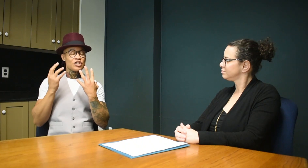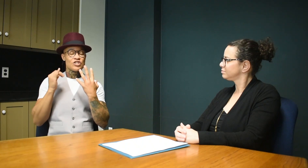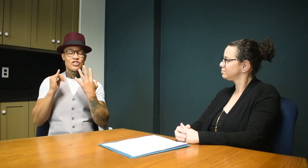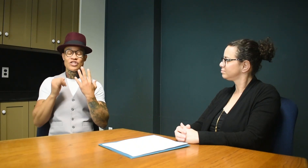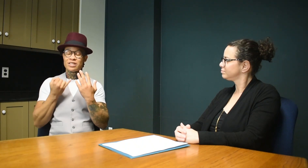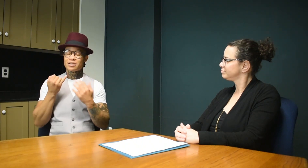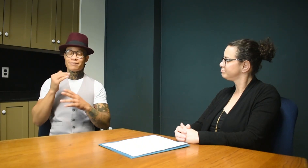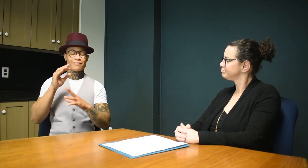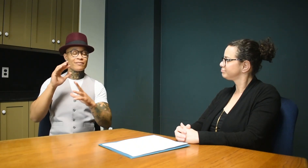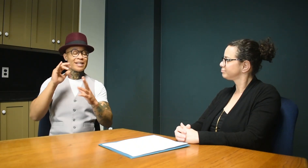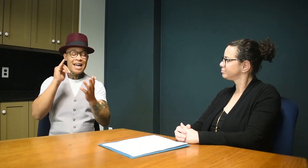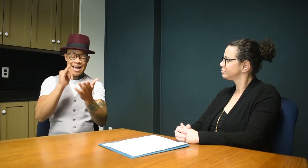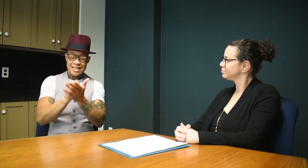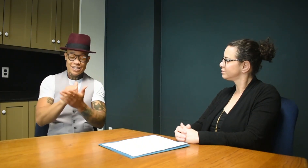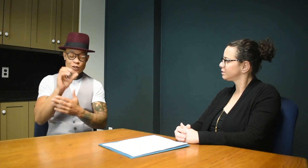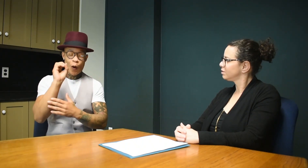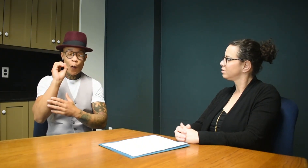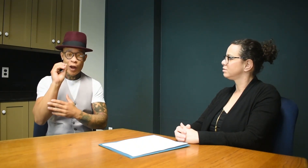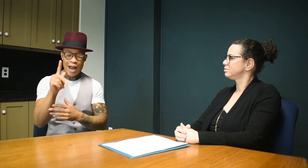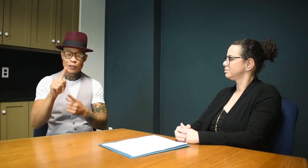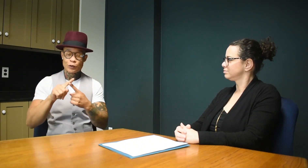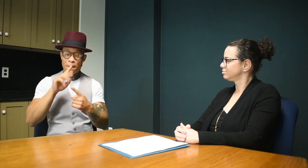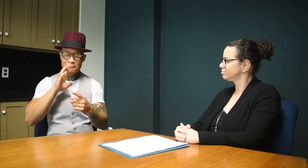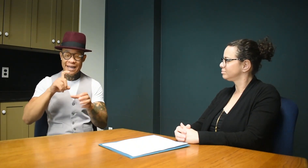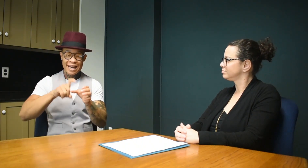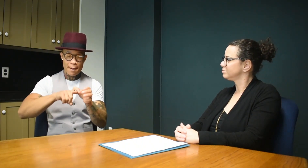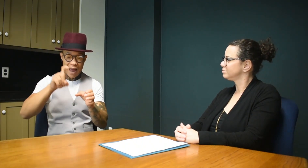Just know it's ok to come out